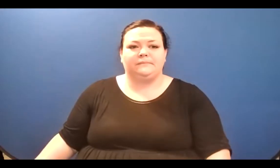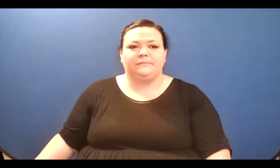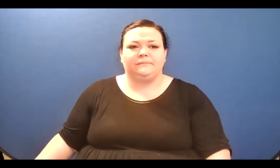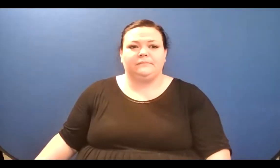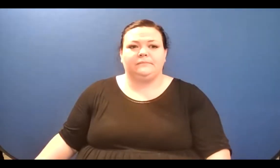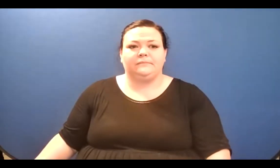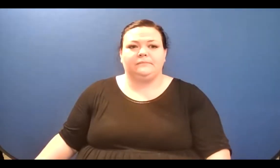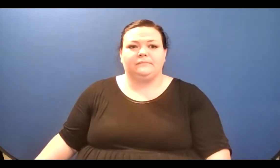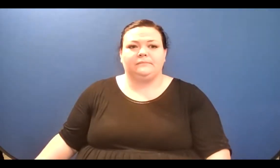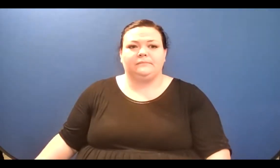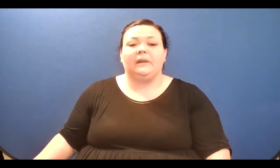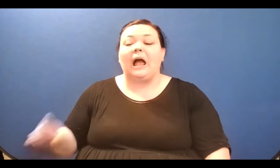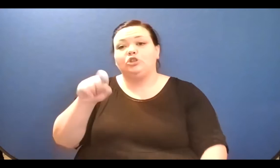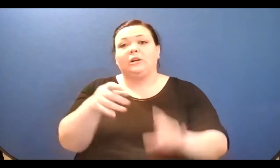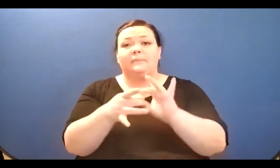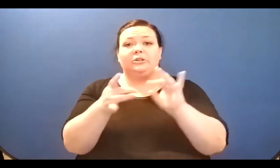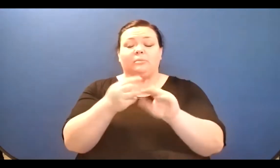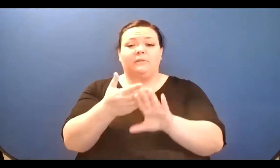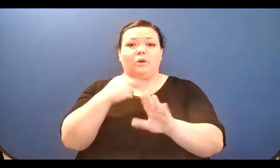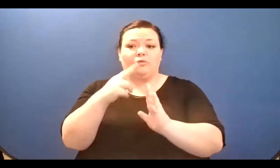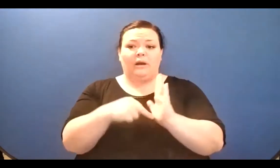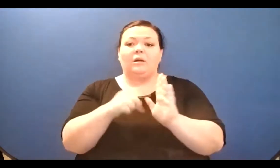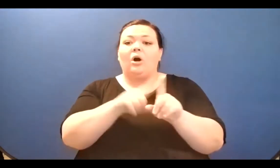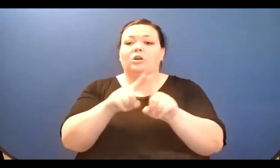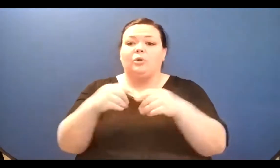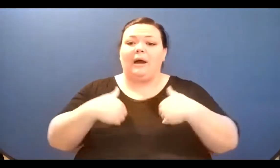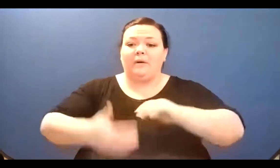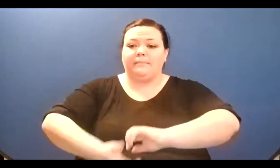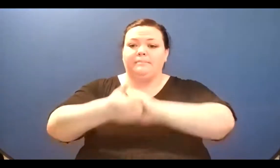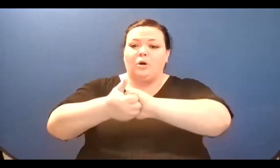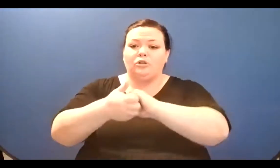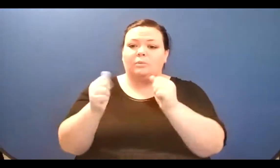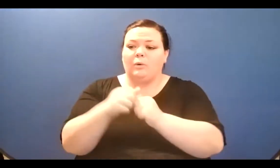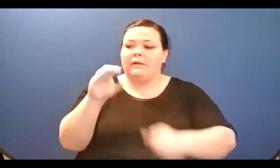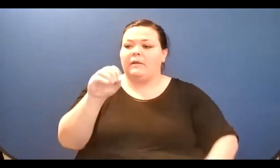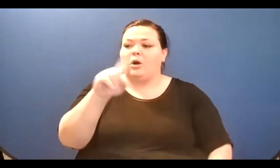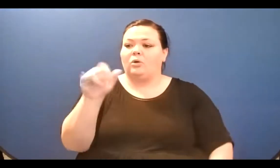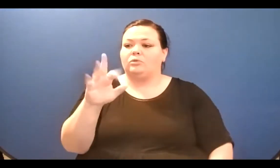his backyard./ I feel him pull against his leash to cower behind my legs/ but never